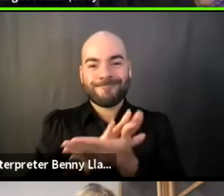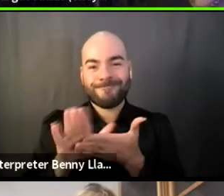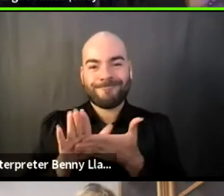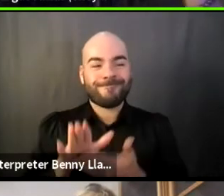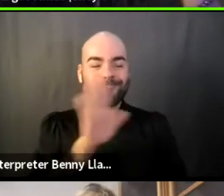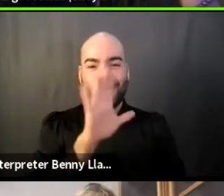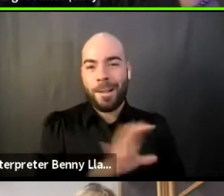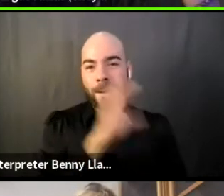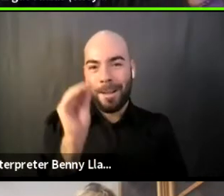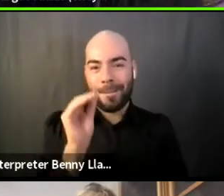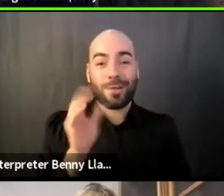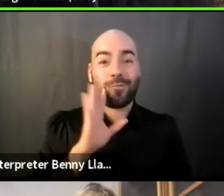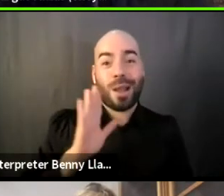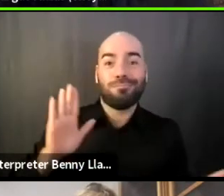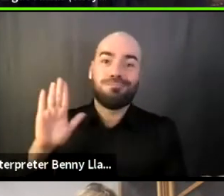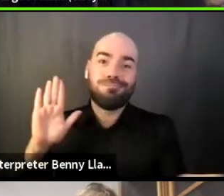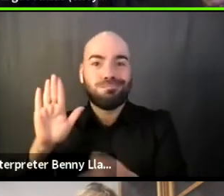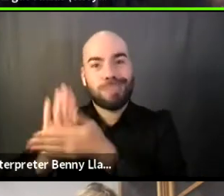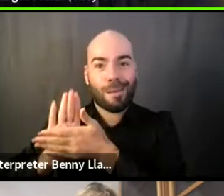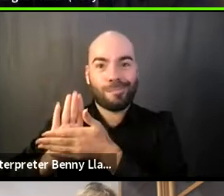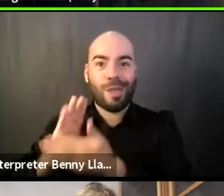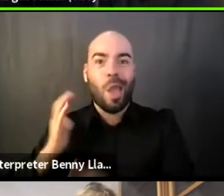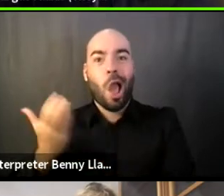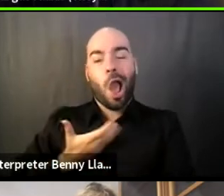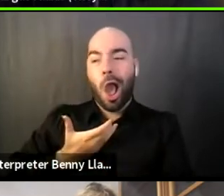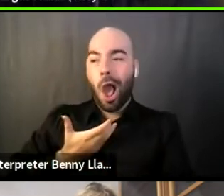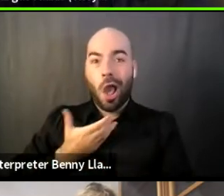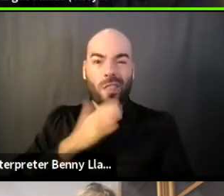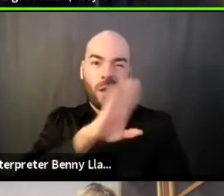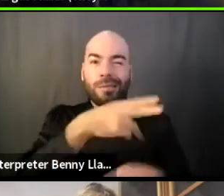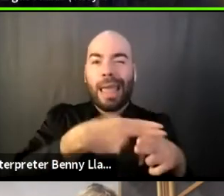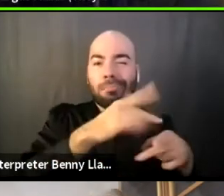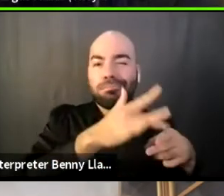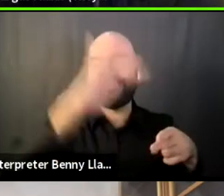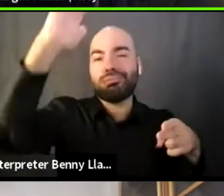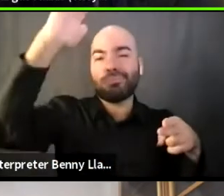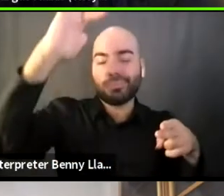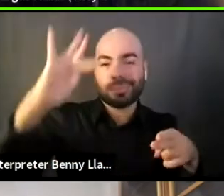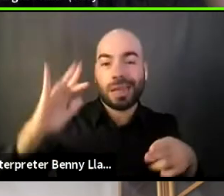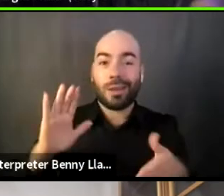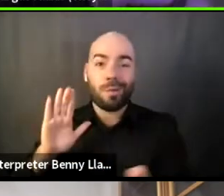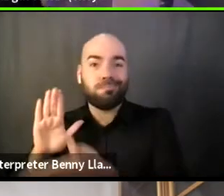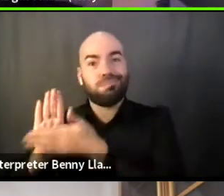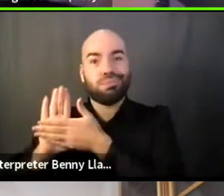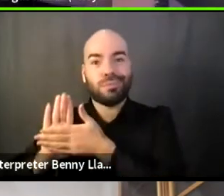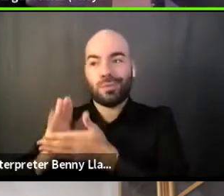and yada, yada, even though they treat us like shit or blah, blah, blah, blah, blah. And then when you get to the certain point